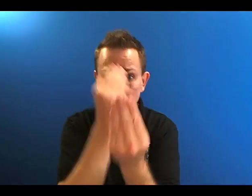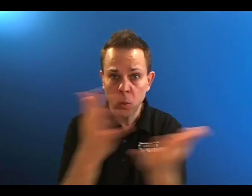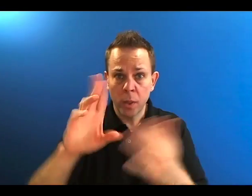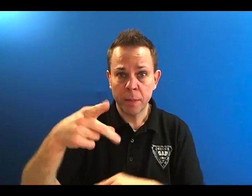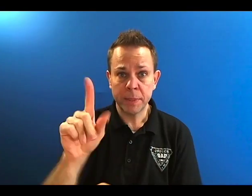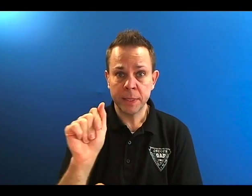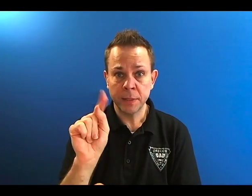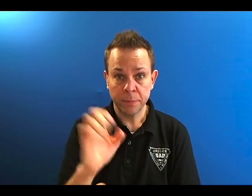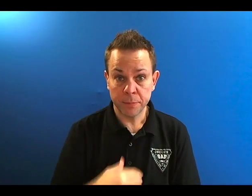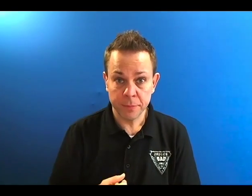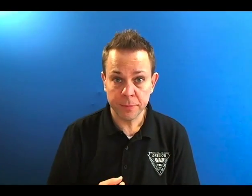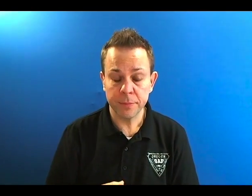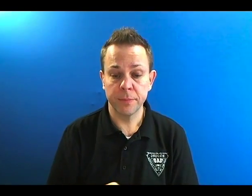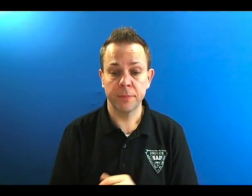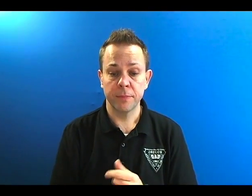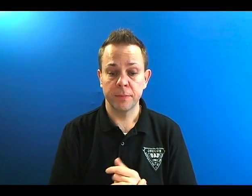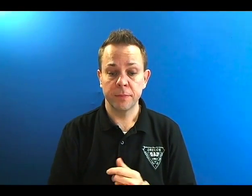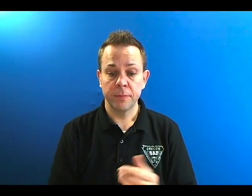We will then communicate updates to the community.